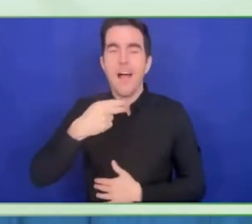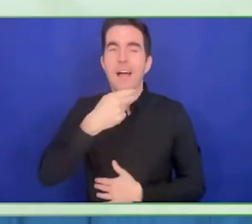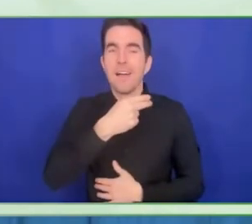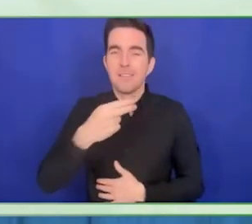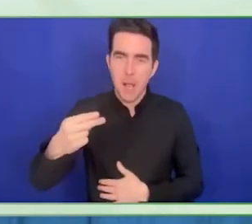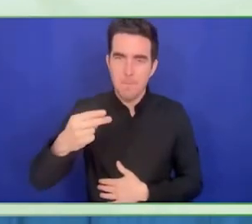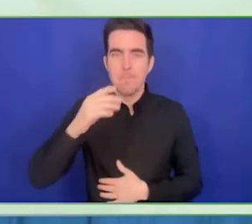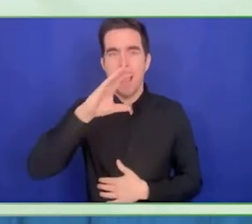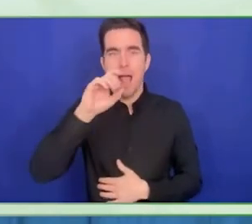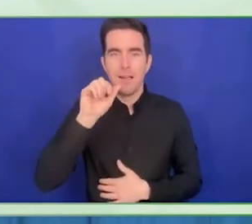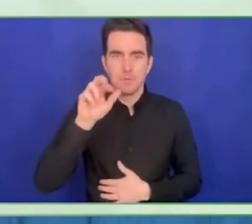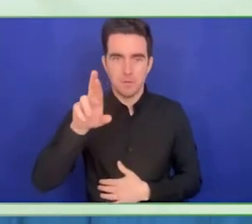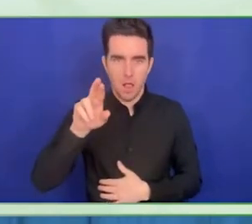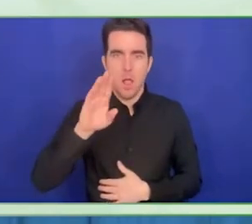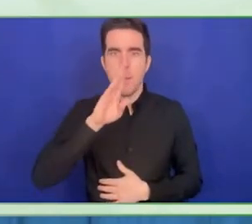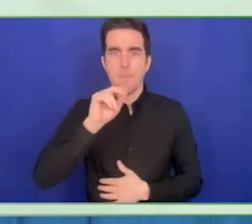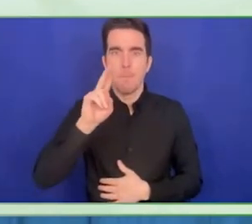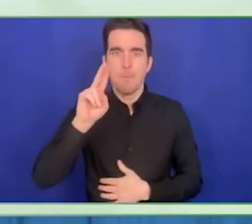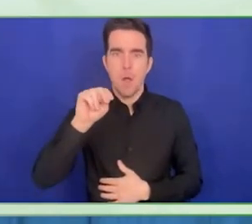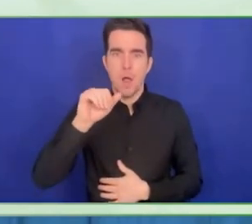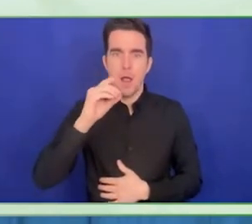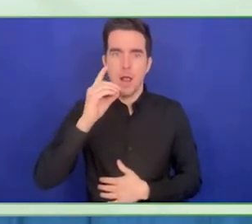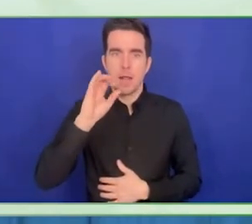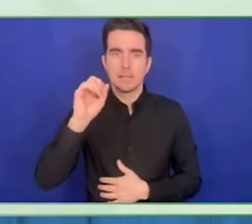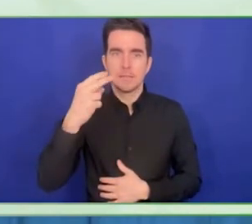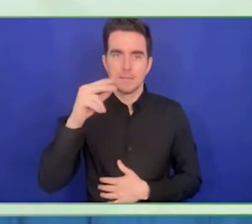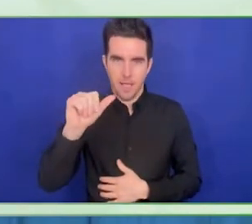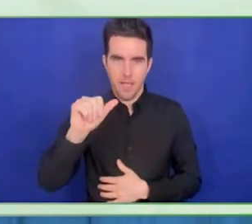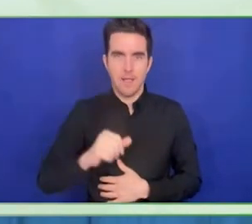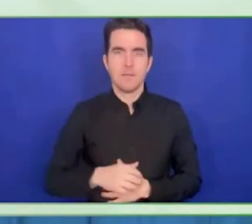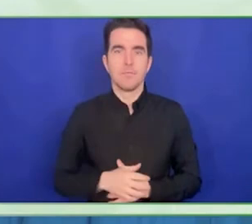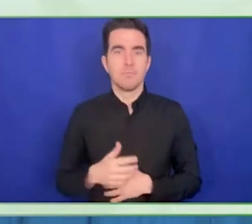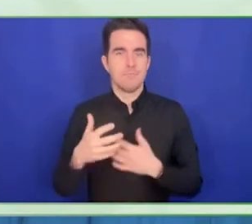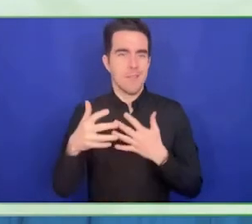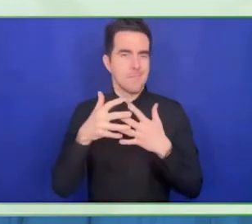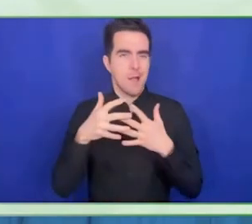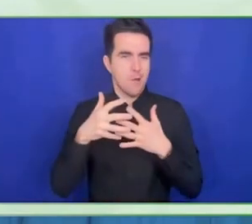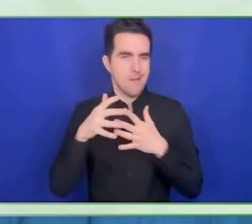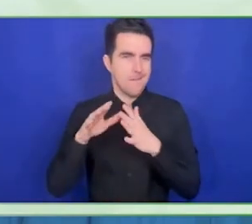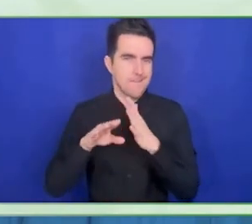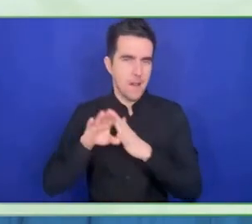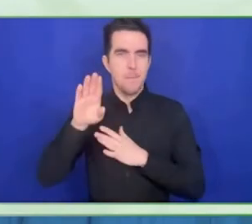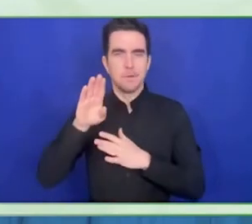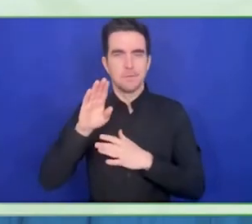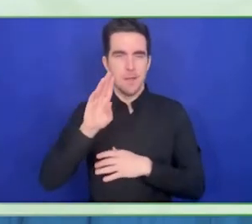much air these days but still brown, I wanted to present you with